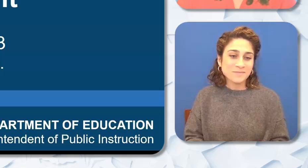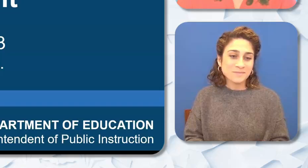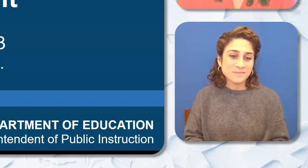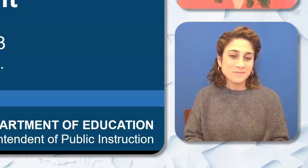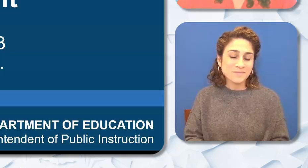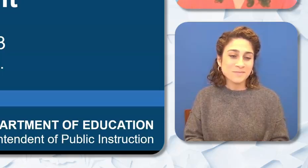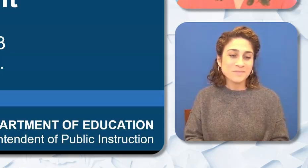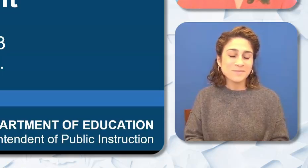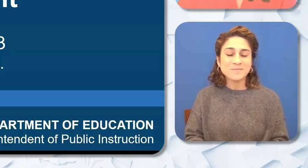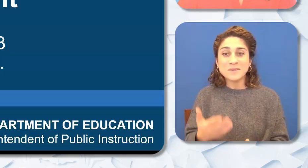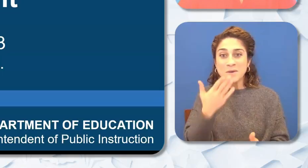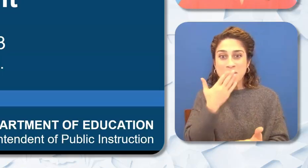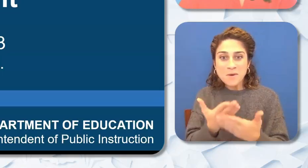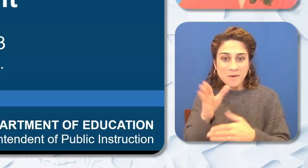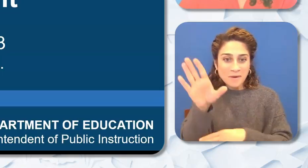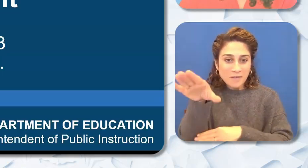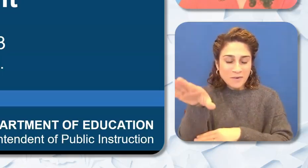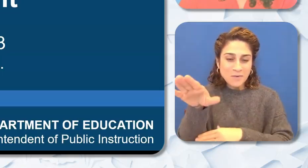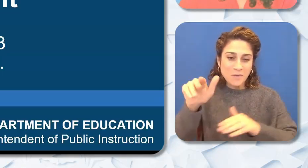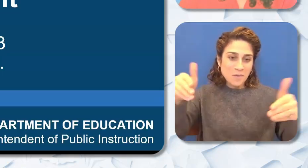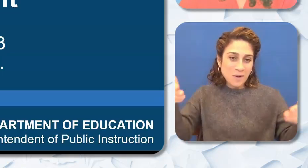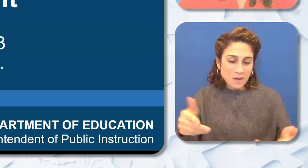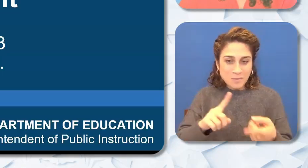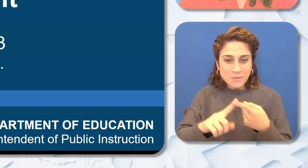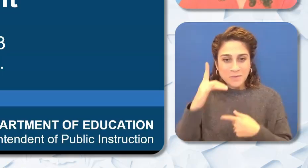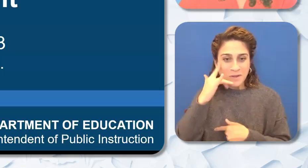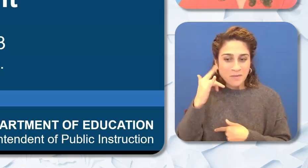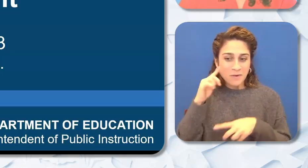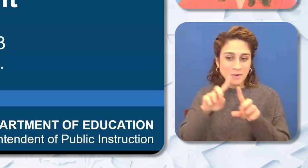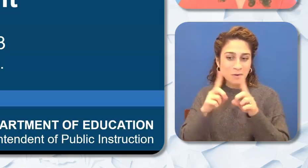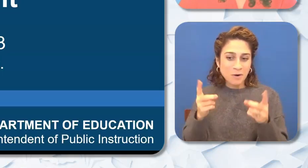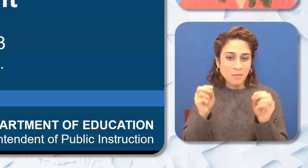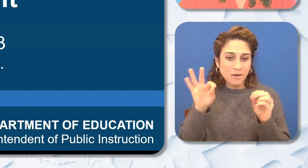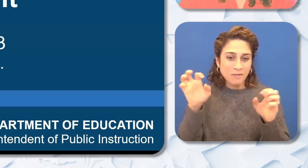Valentina Ware: Good afternoon and welcome to the California Department of Education’s Centering and